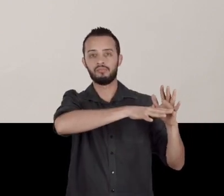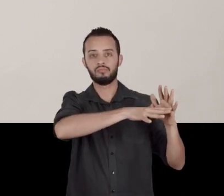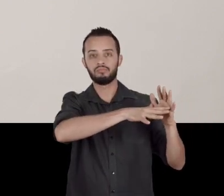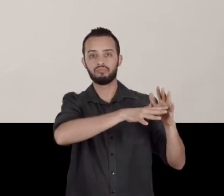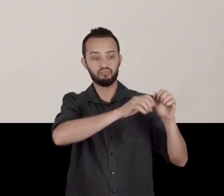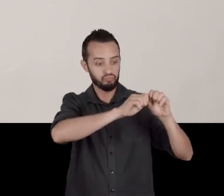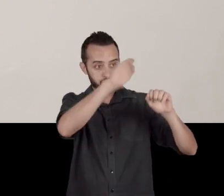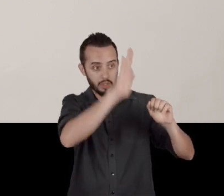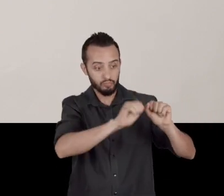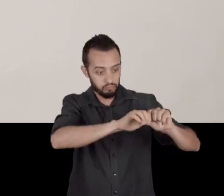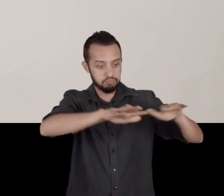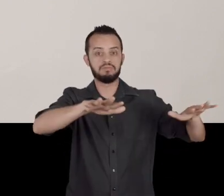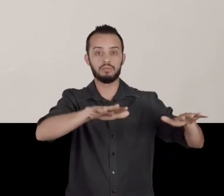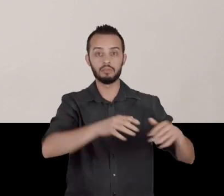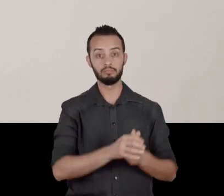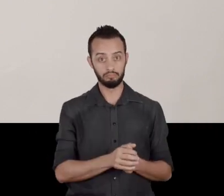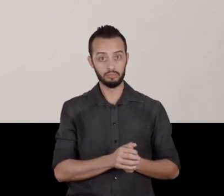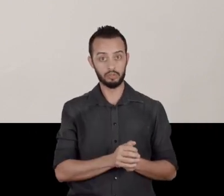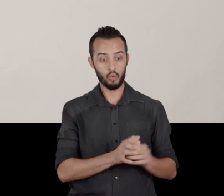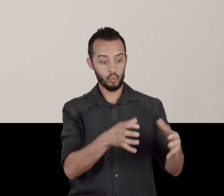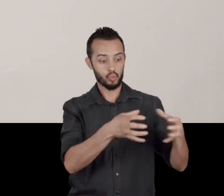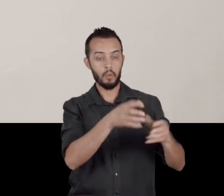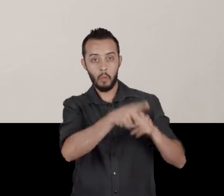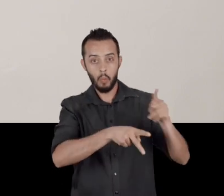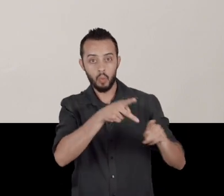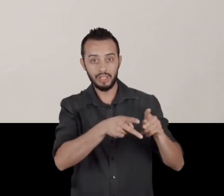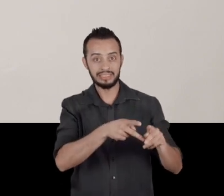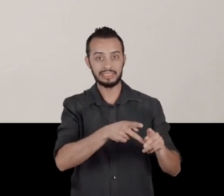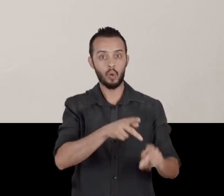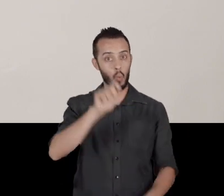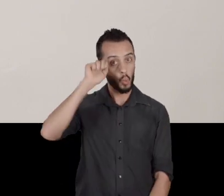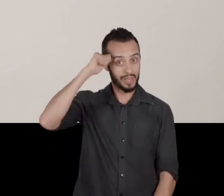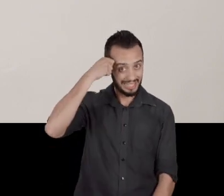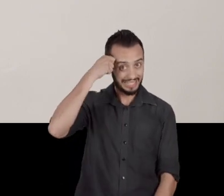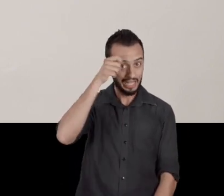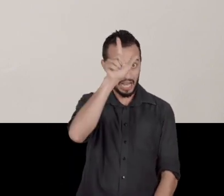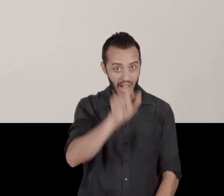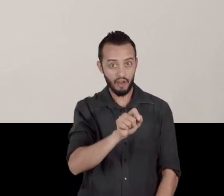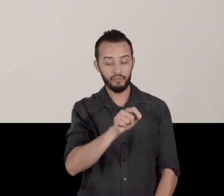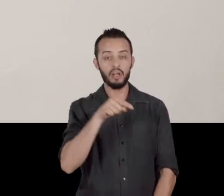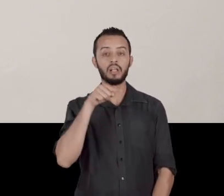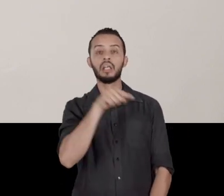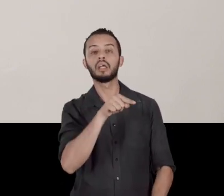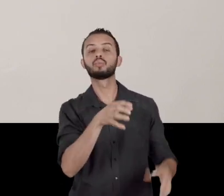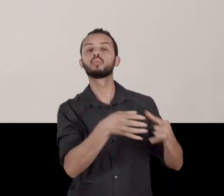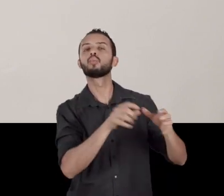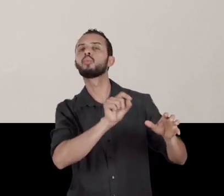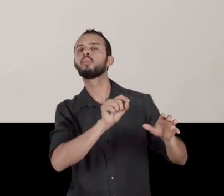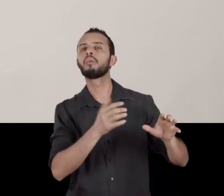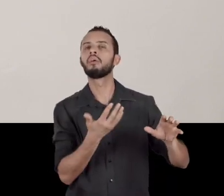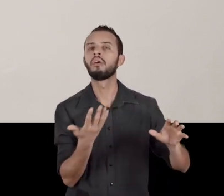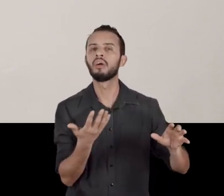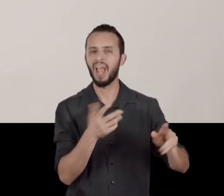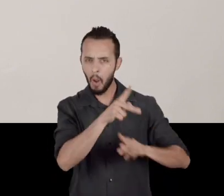What about blacks? The Africans are now called blacks. Are they the people?